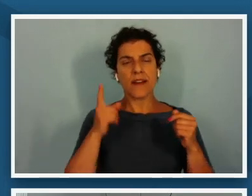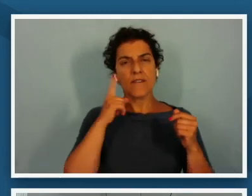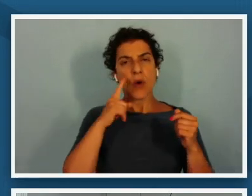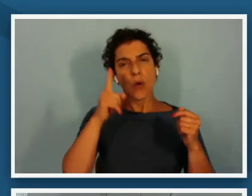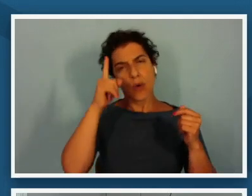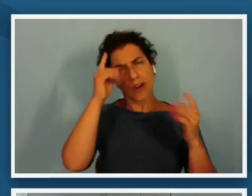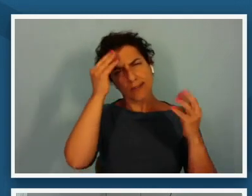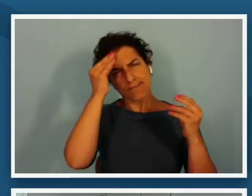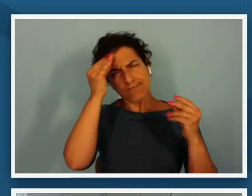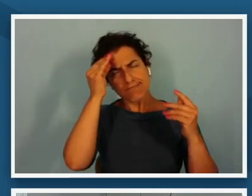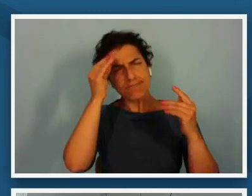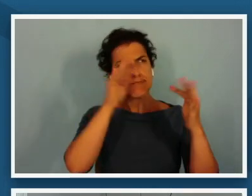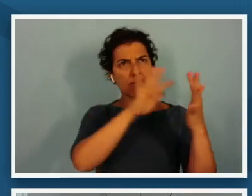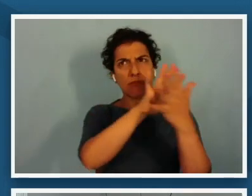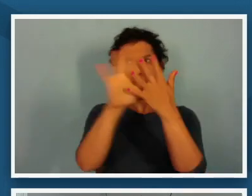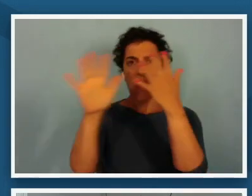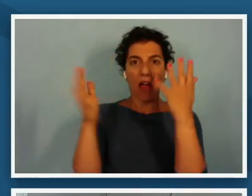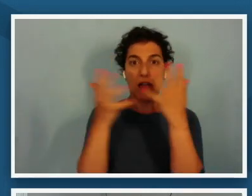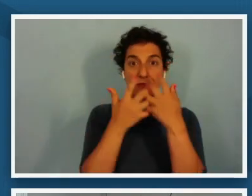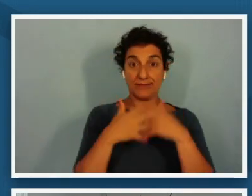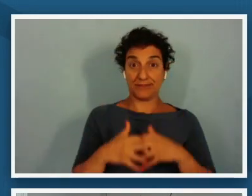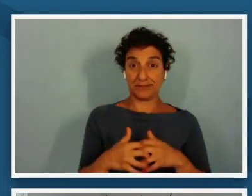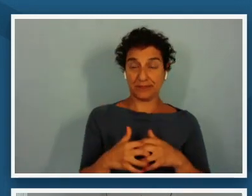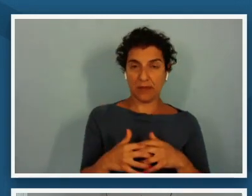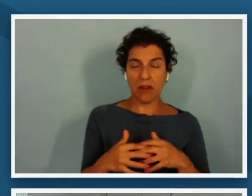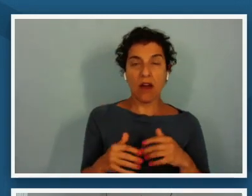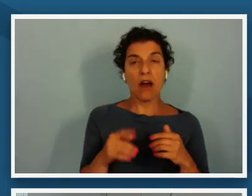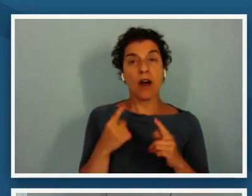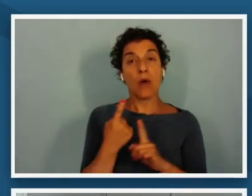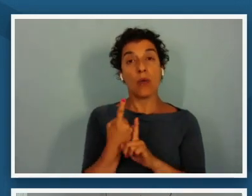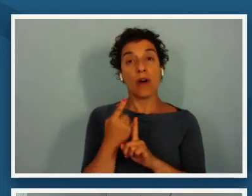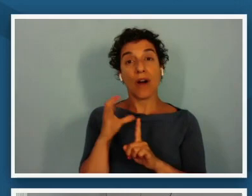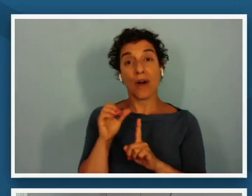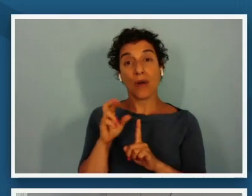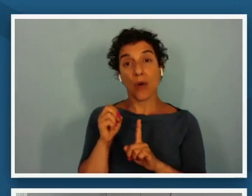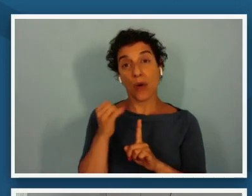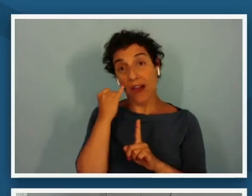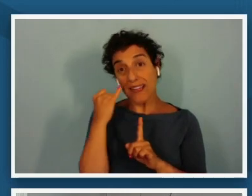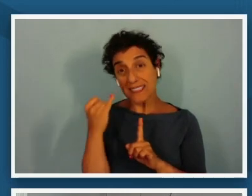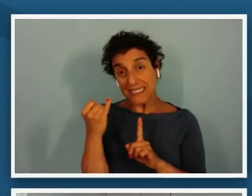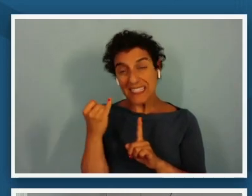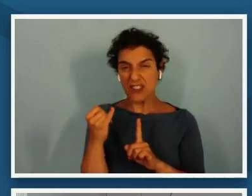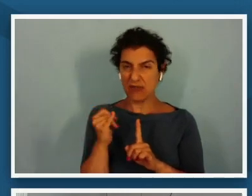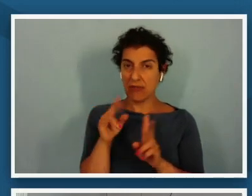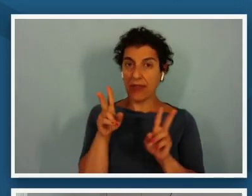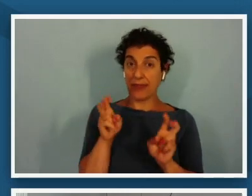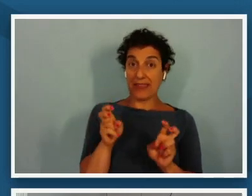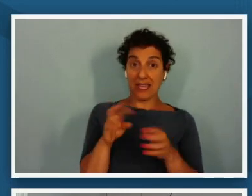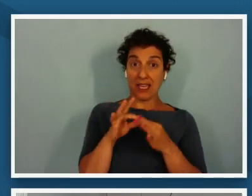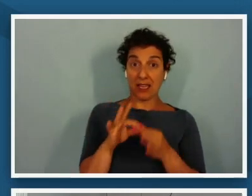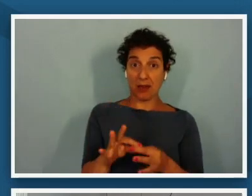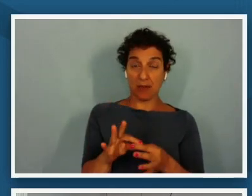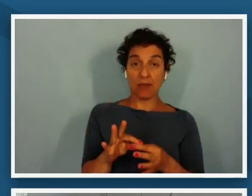um and one of our core ideas or our core